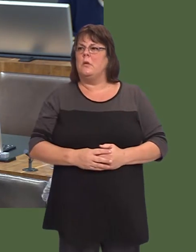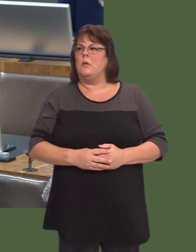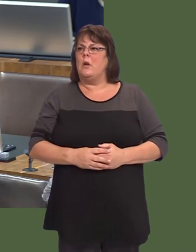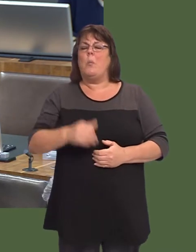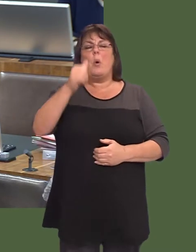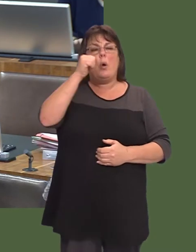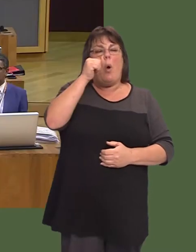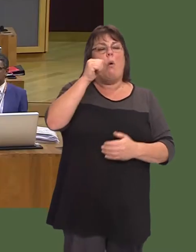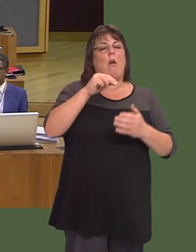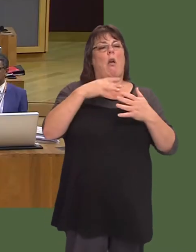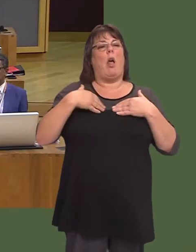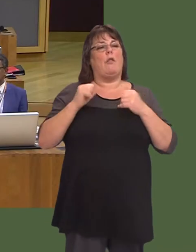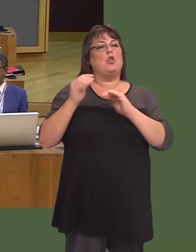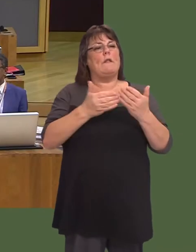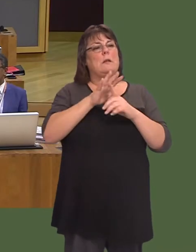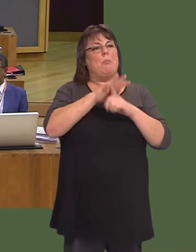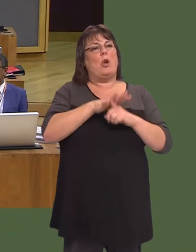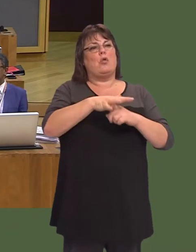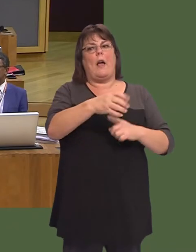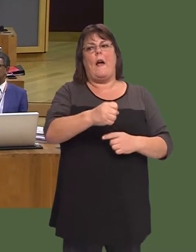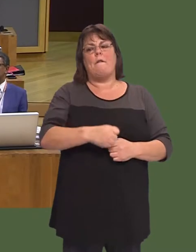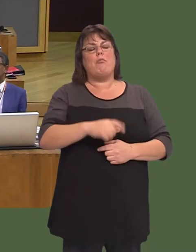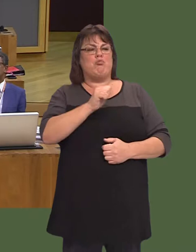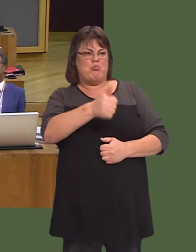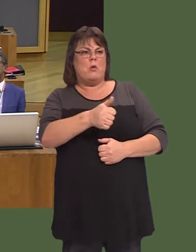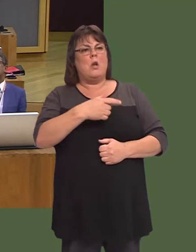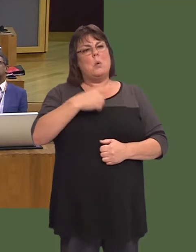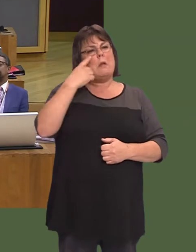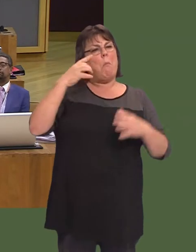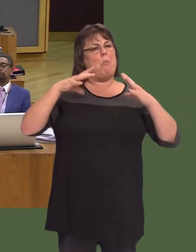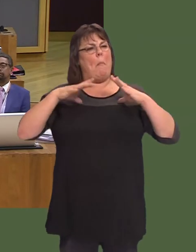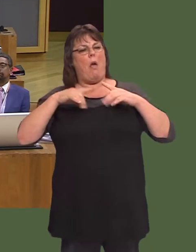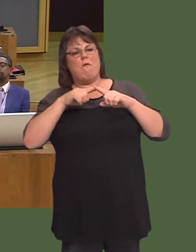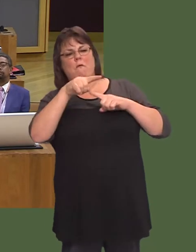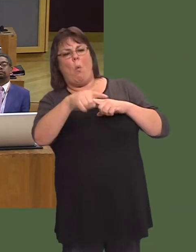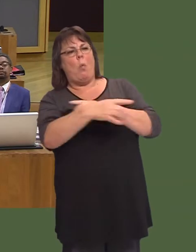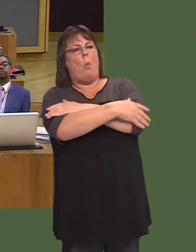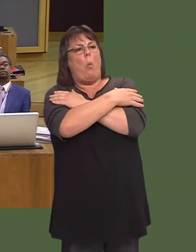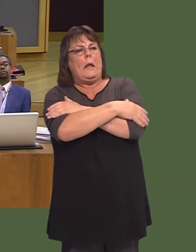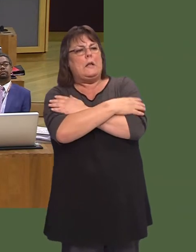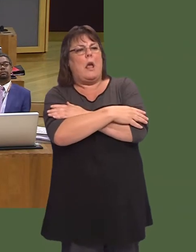Heís right to say that all health services face pressures. Carwyn Jones: He asks a fair question, which is: what preparations have been made for the winter?